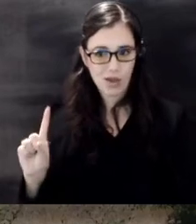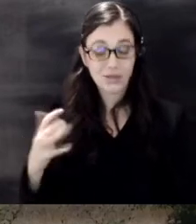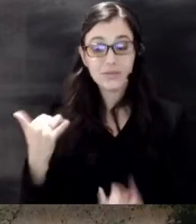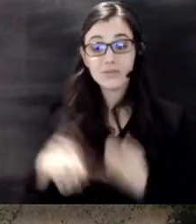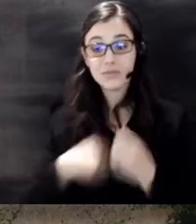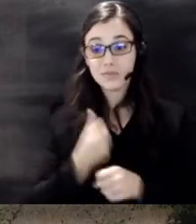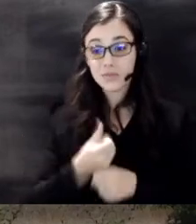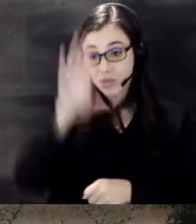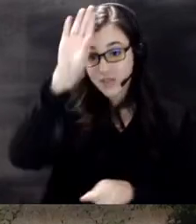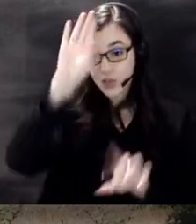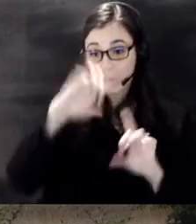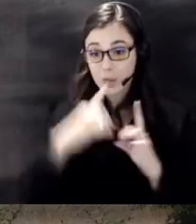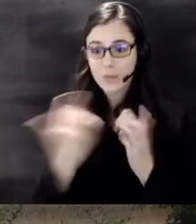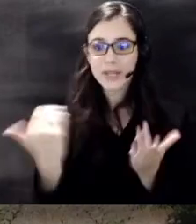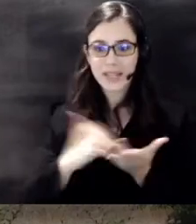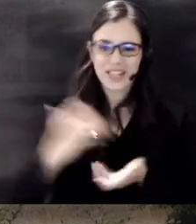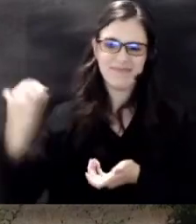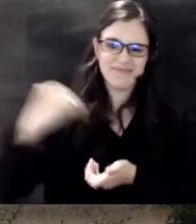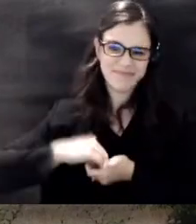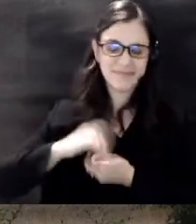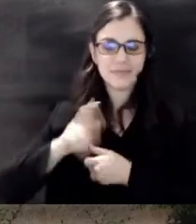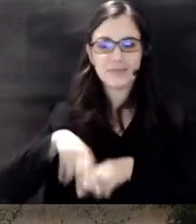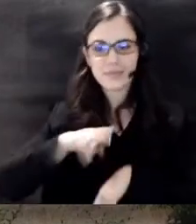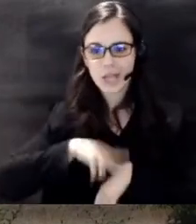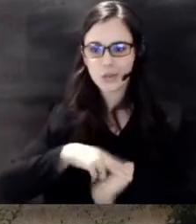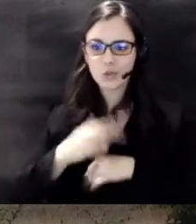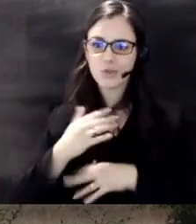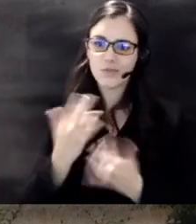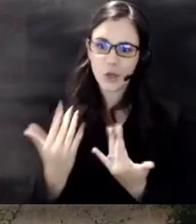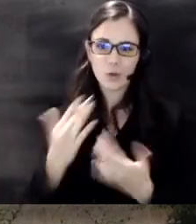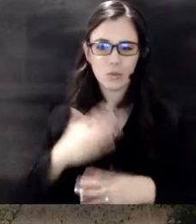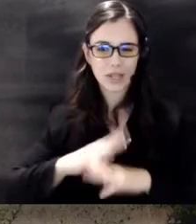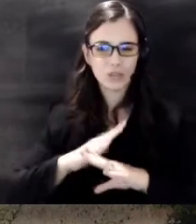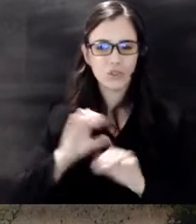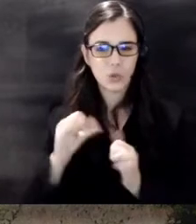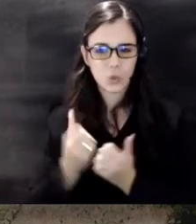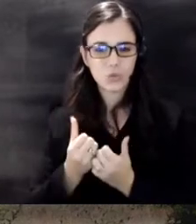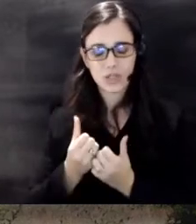teaming up with the National Fire Protection Association October 9th through the 15th